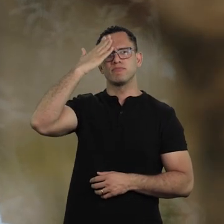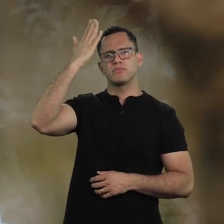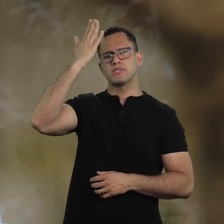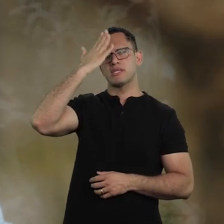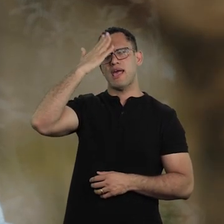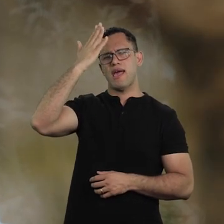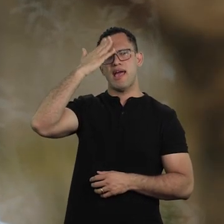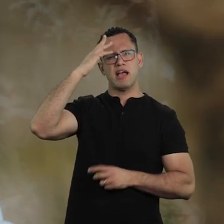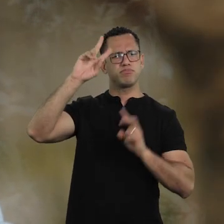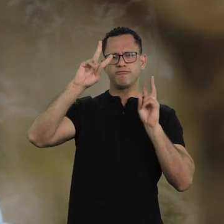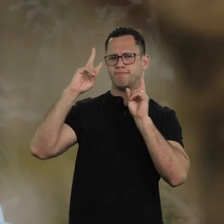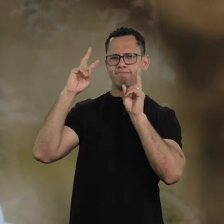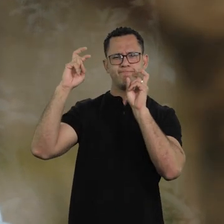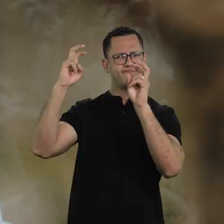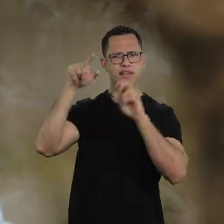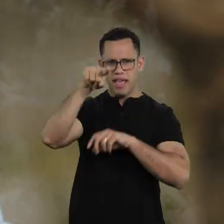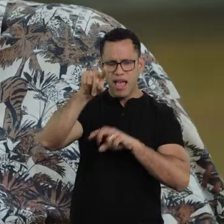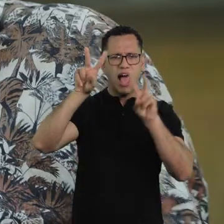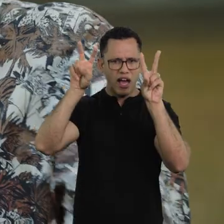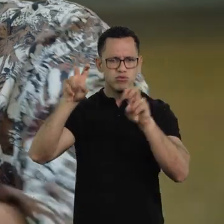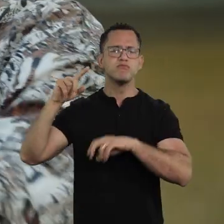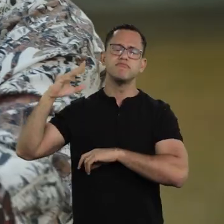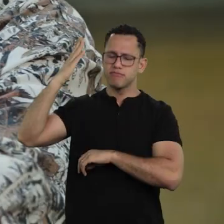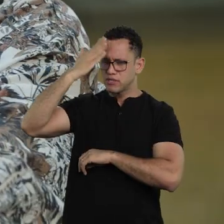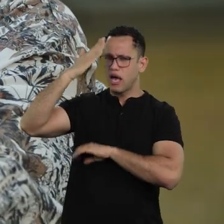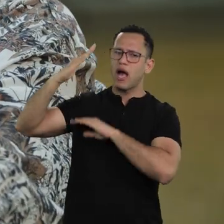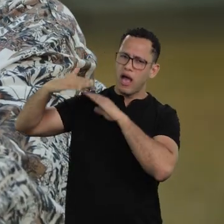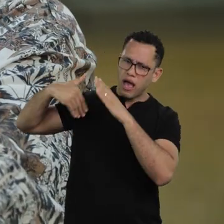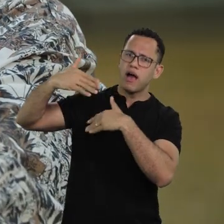for a long time. If you consider